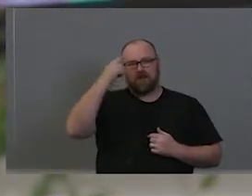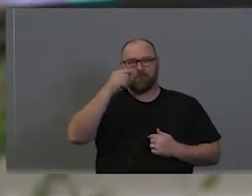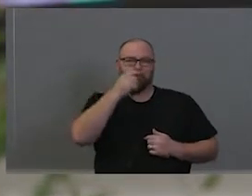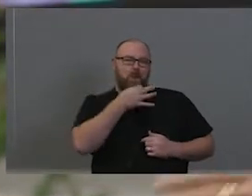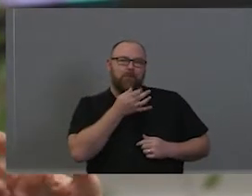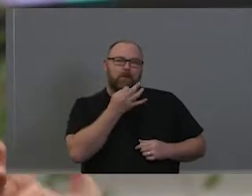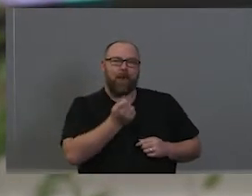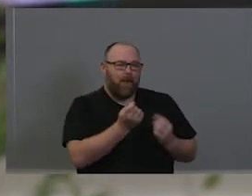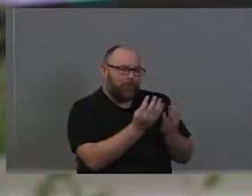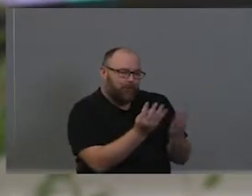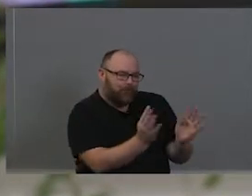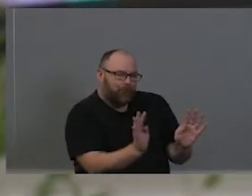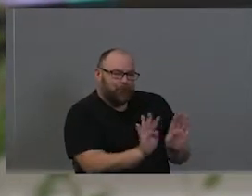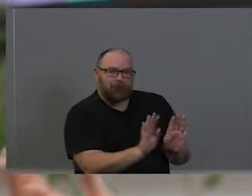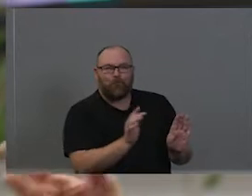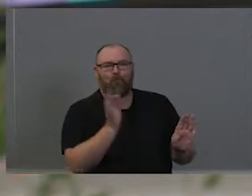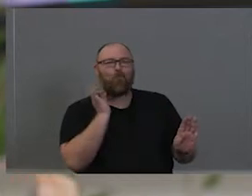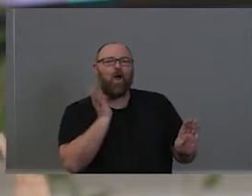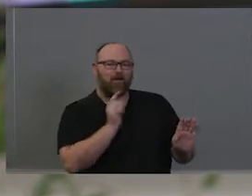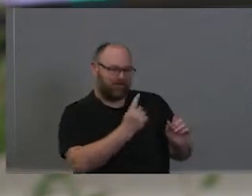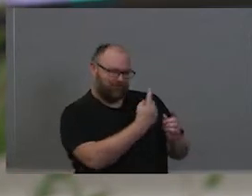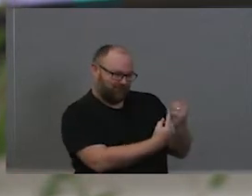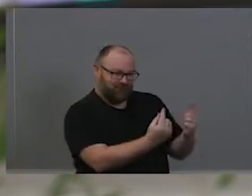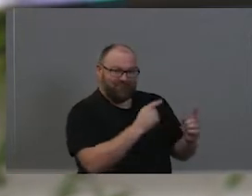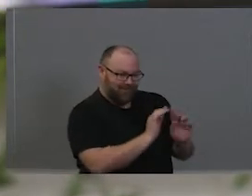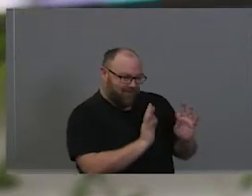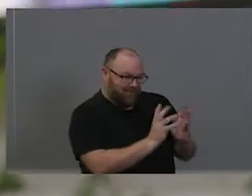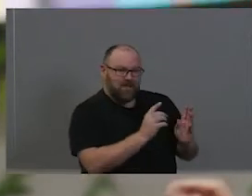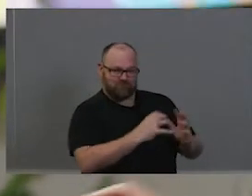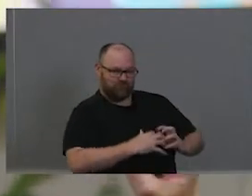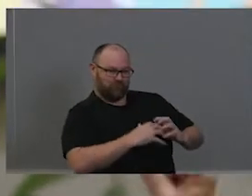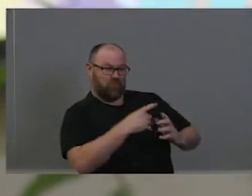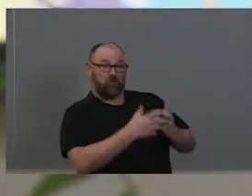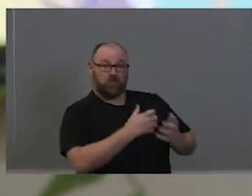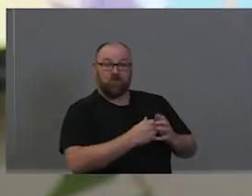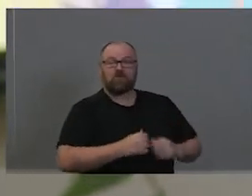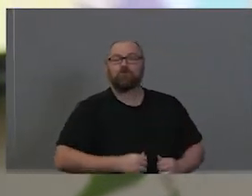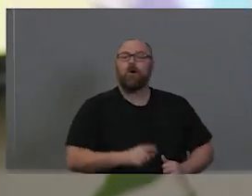be the first University in Australia, right? And so it began. But what they had to do is that they